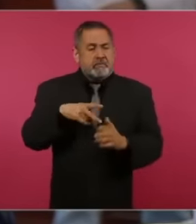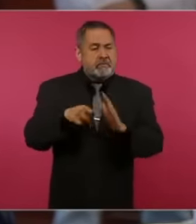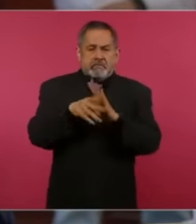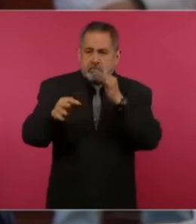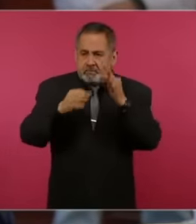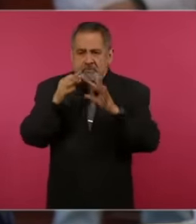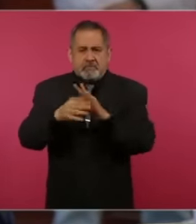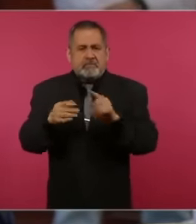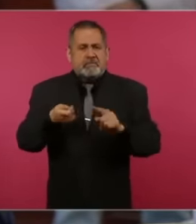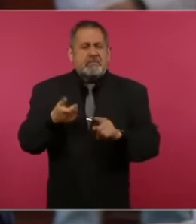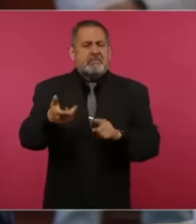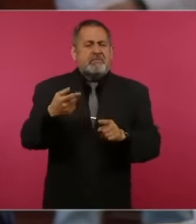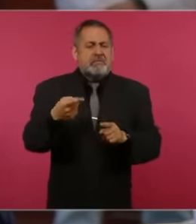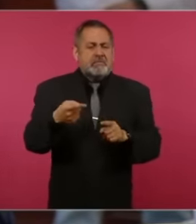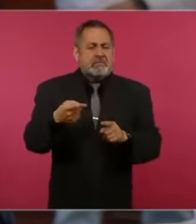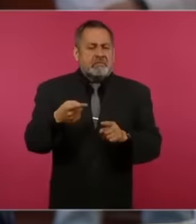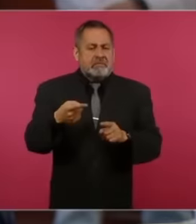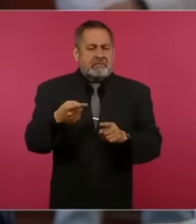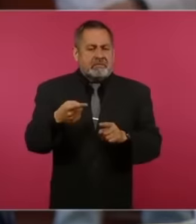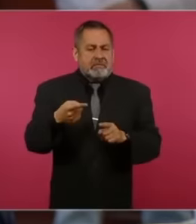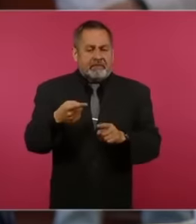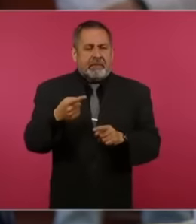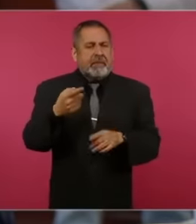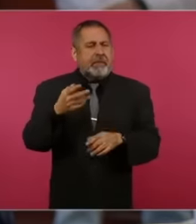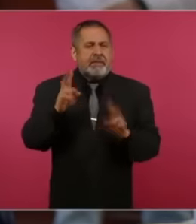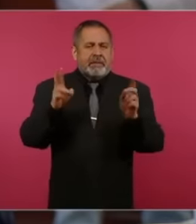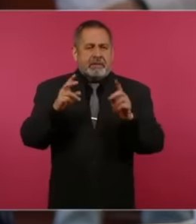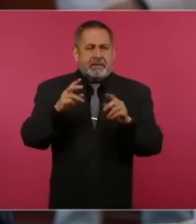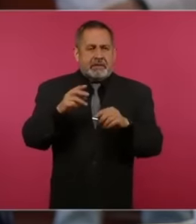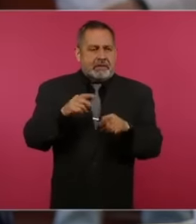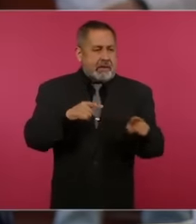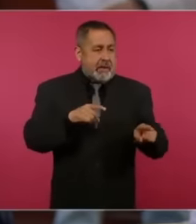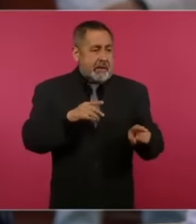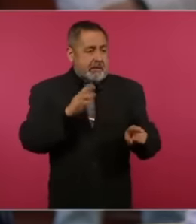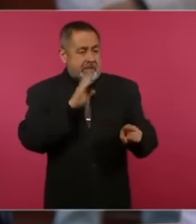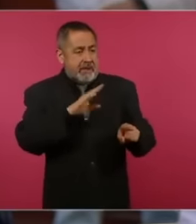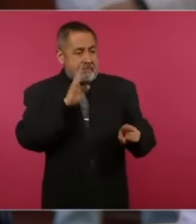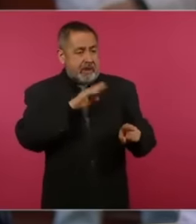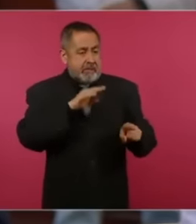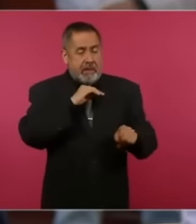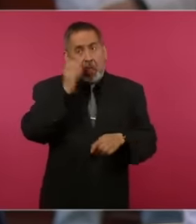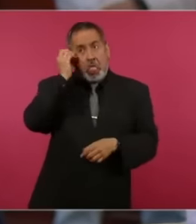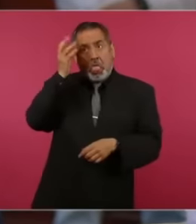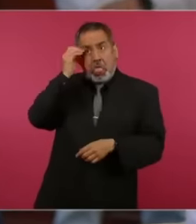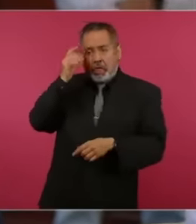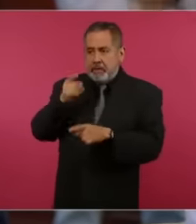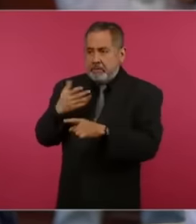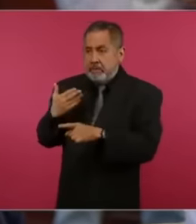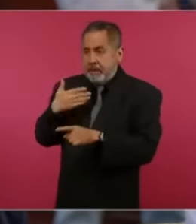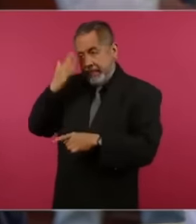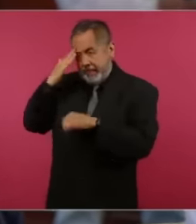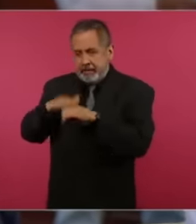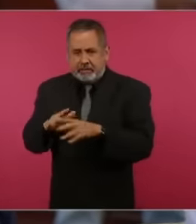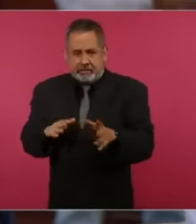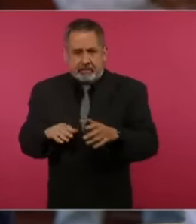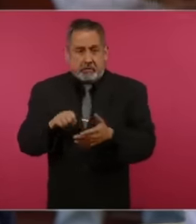we call selective memory because When you call me a narco-president. I, who